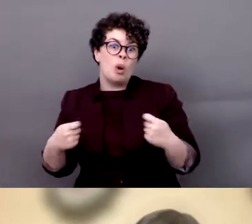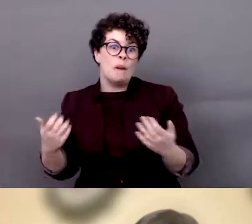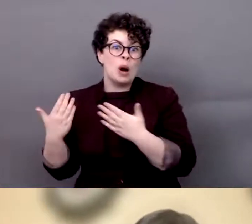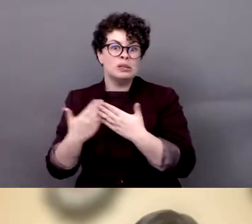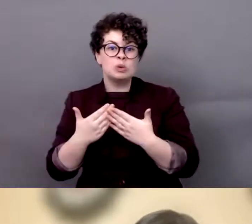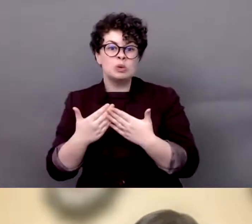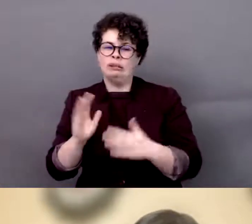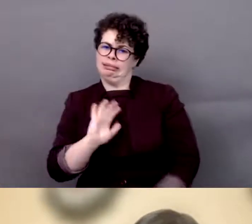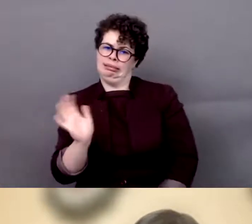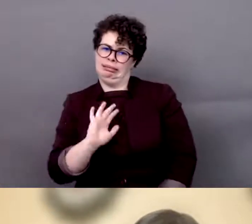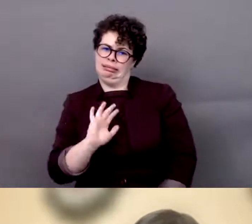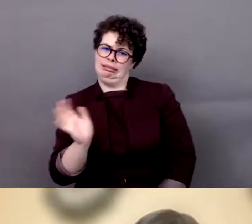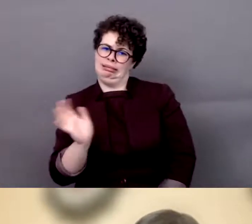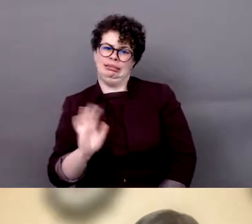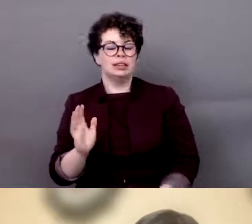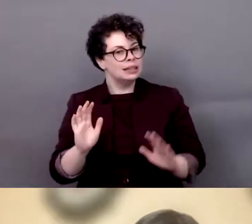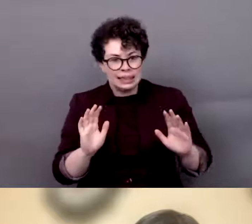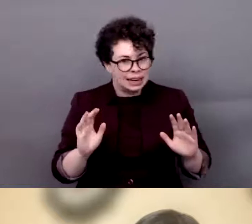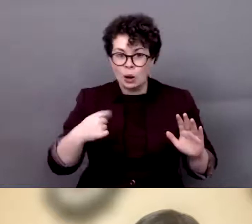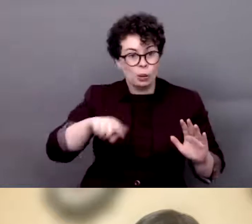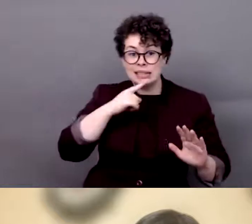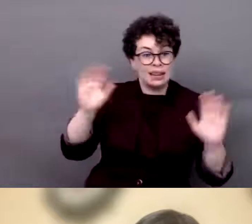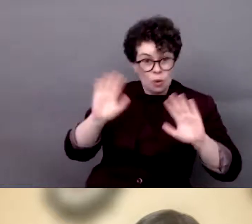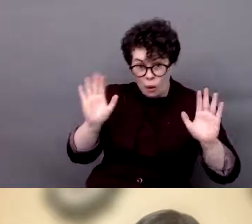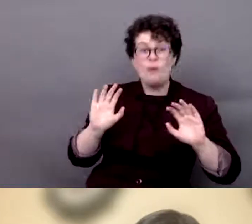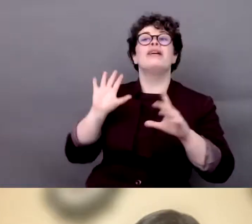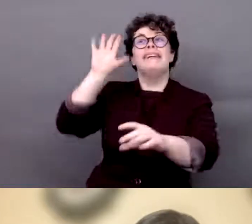goes against this. We are trying to welcome all of